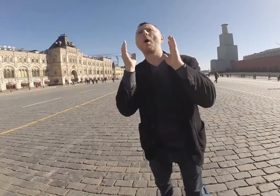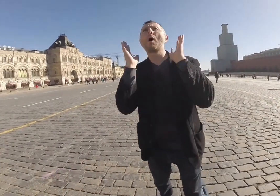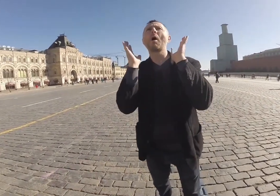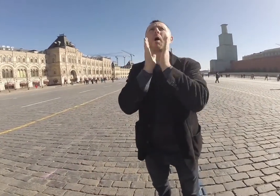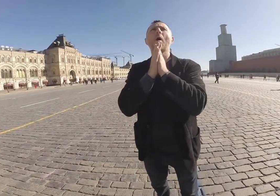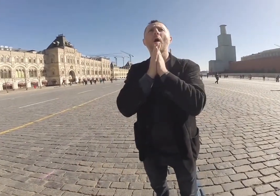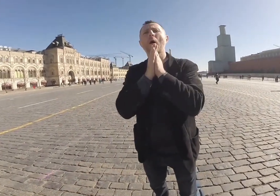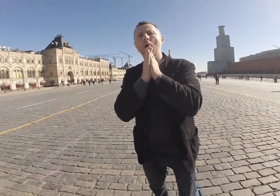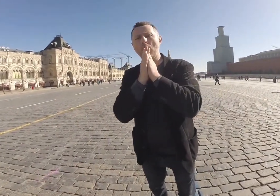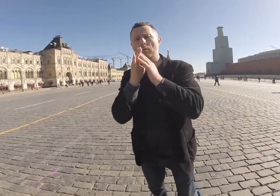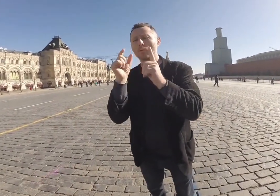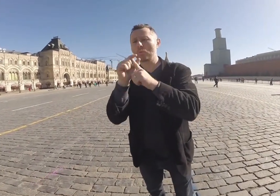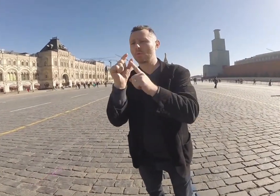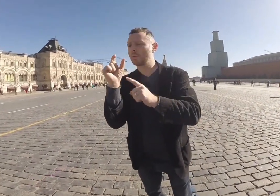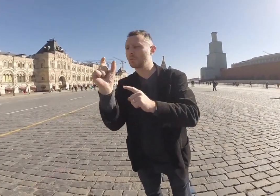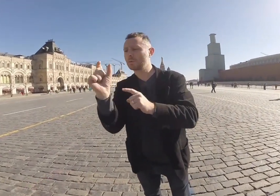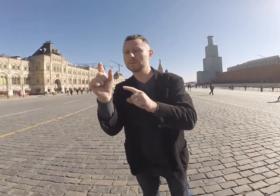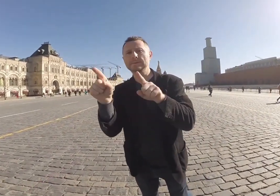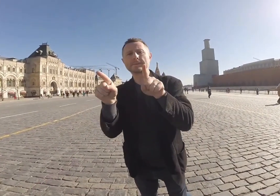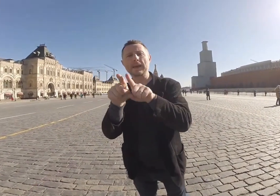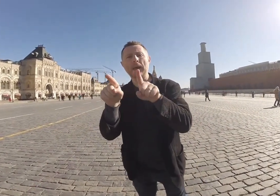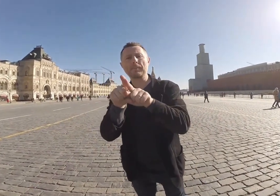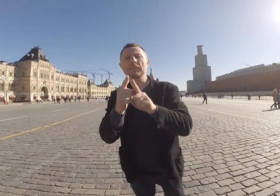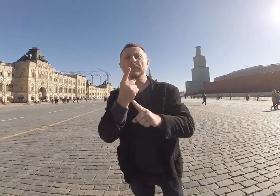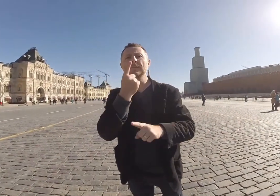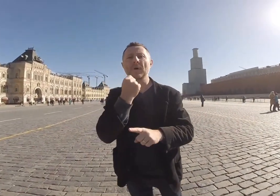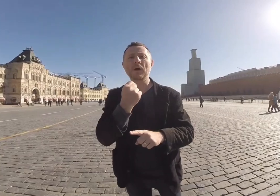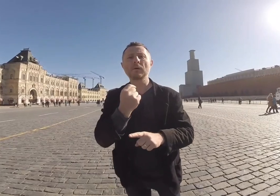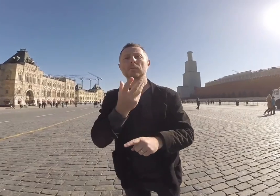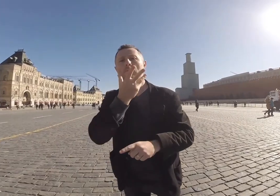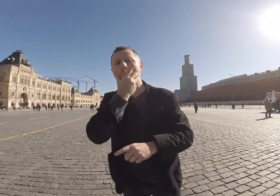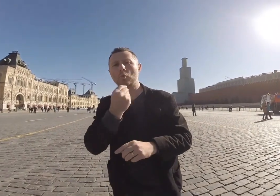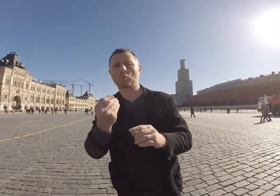in awe of how beautiful it was, and